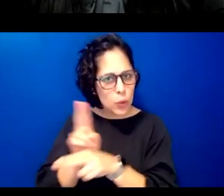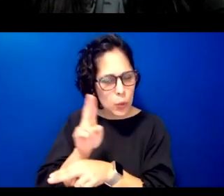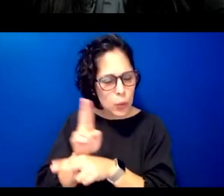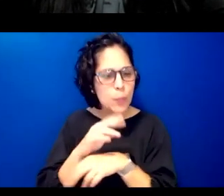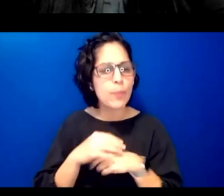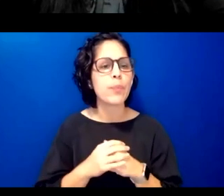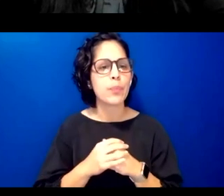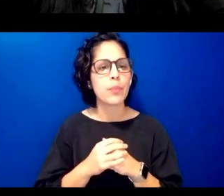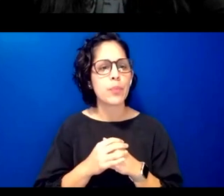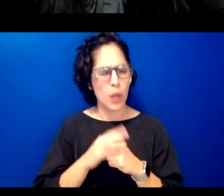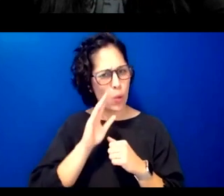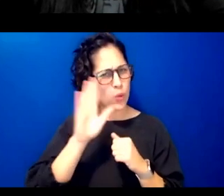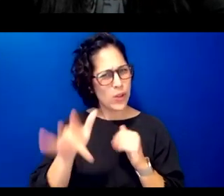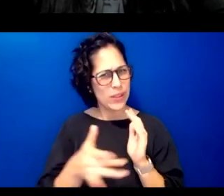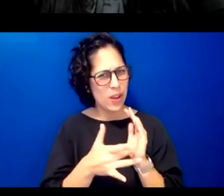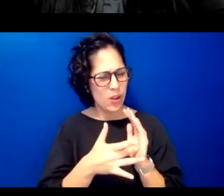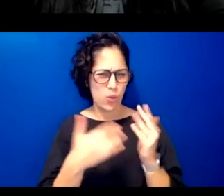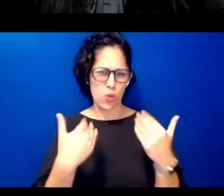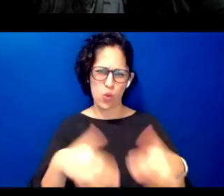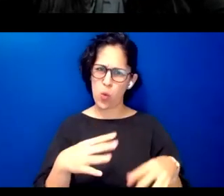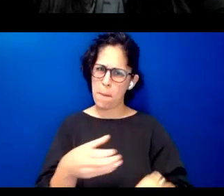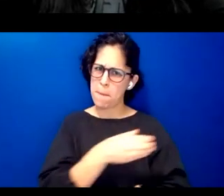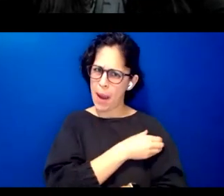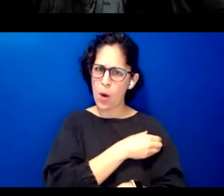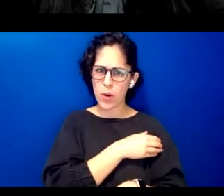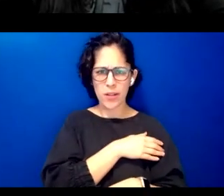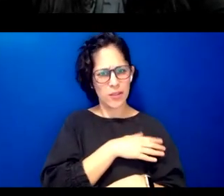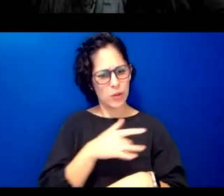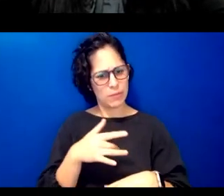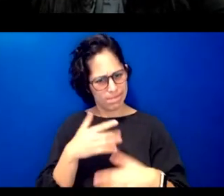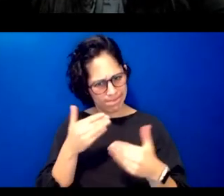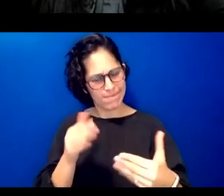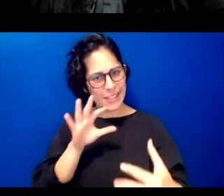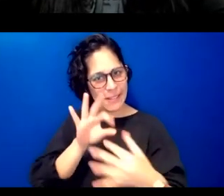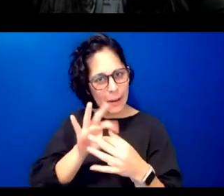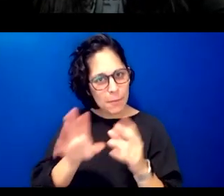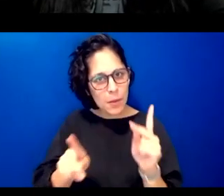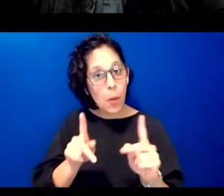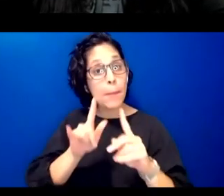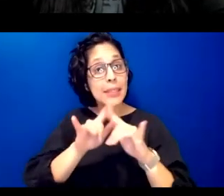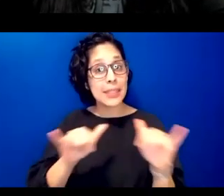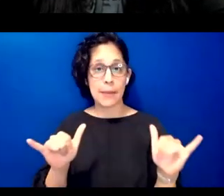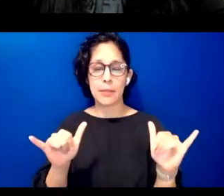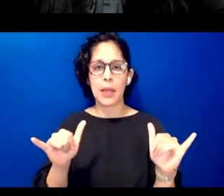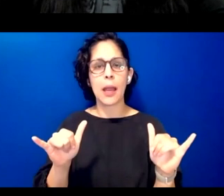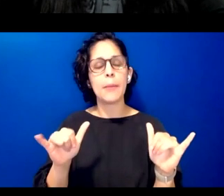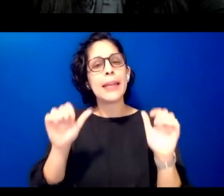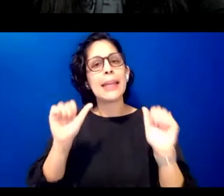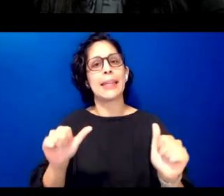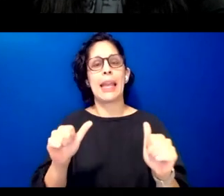technology has the power to connect however it also has the capacity to further disconnect